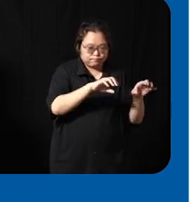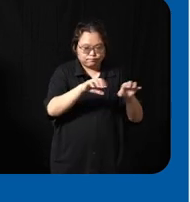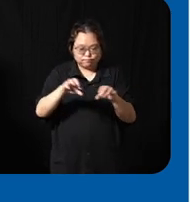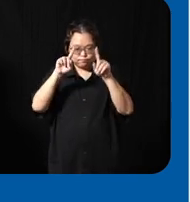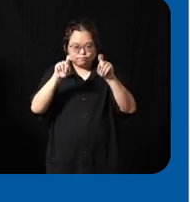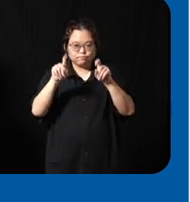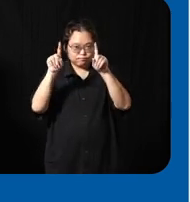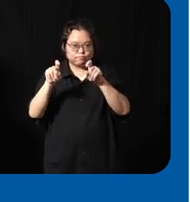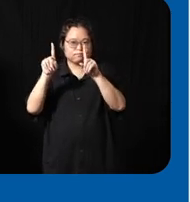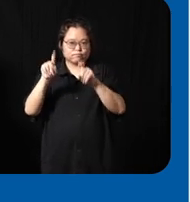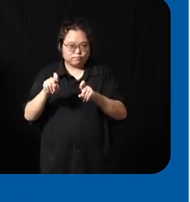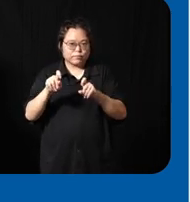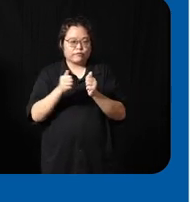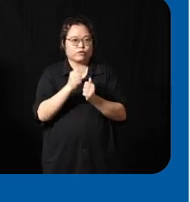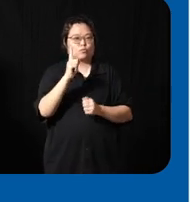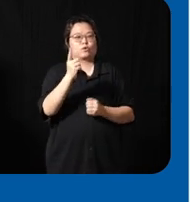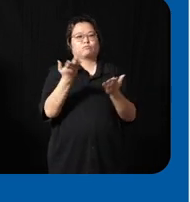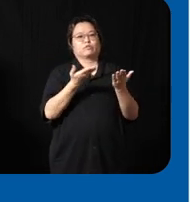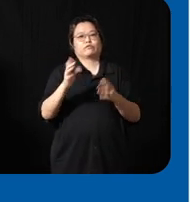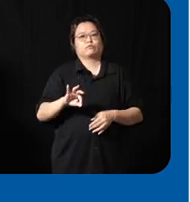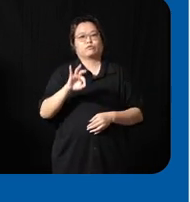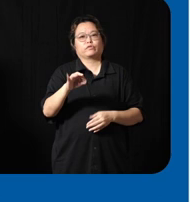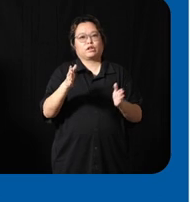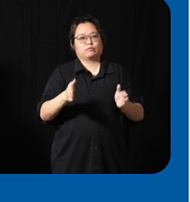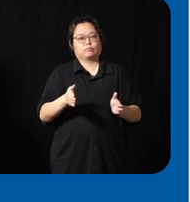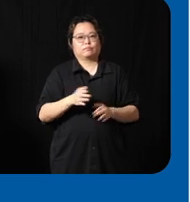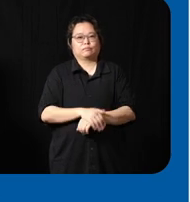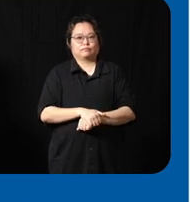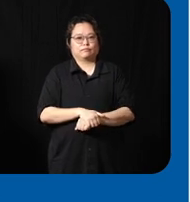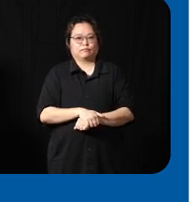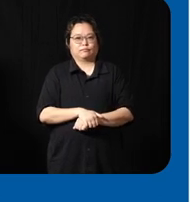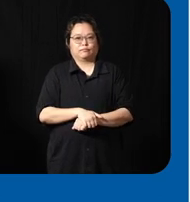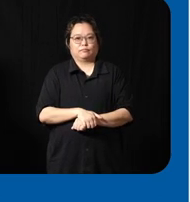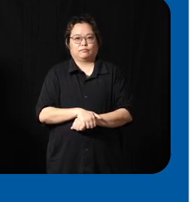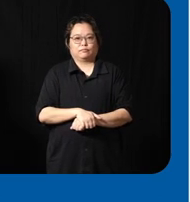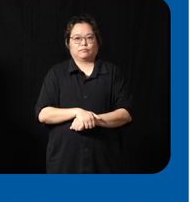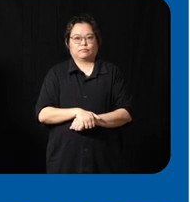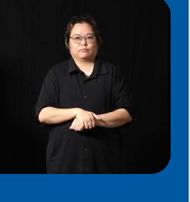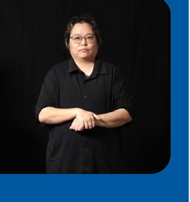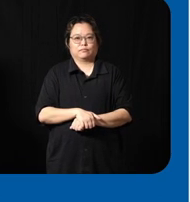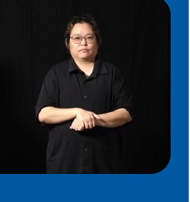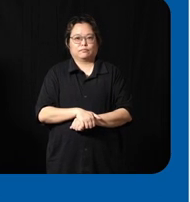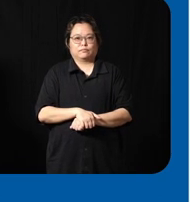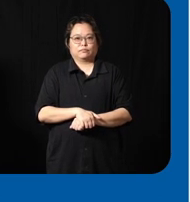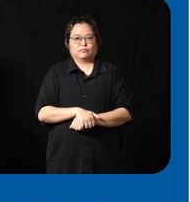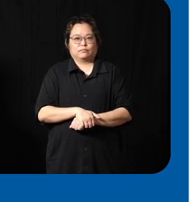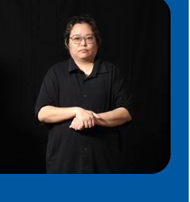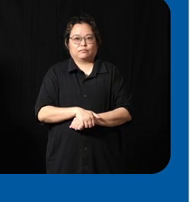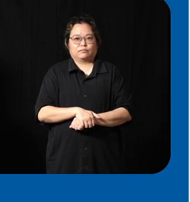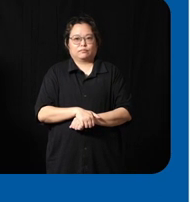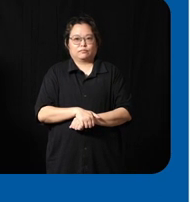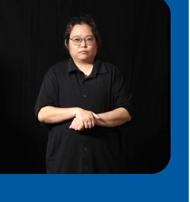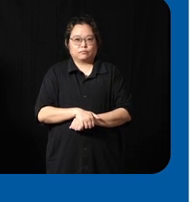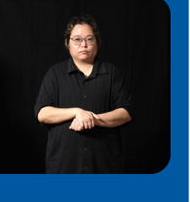develop with one of the service providers yeah so um yeah so basically yeah that that is the